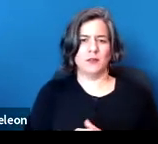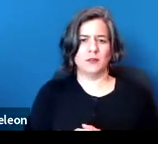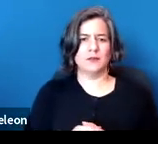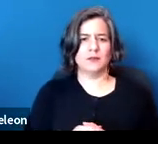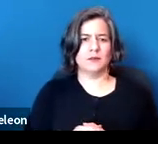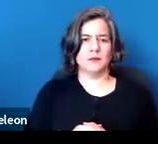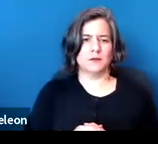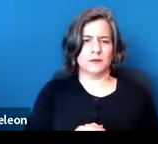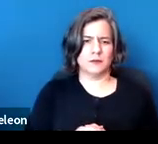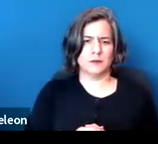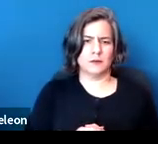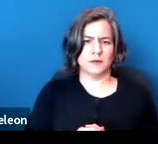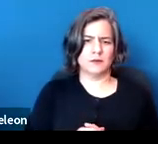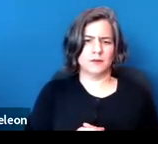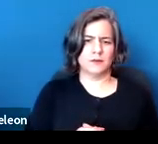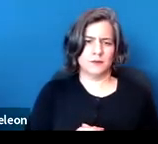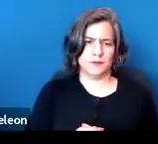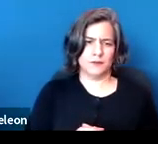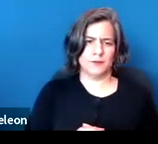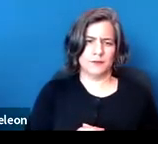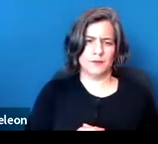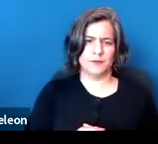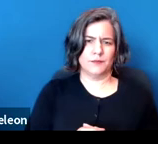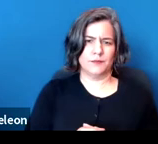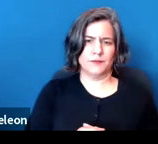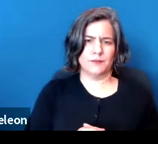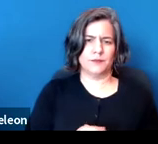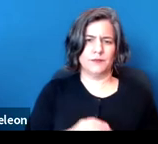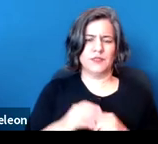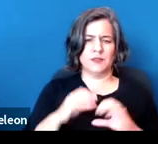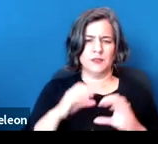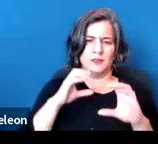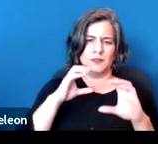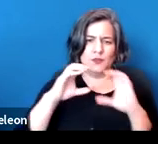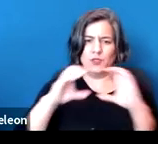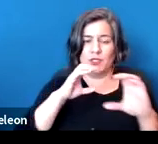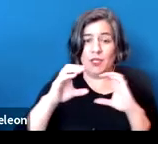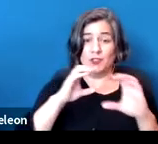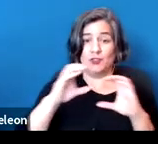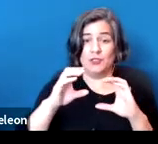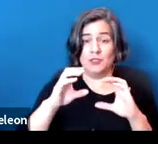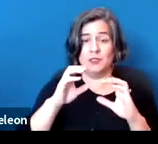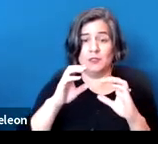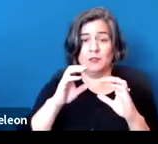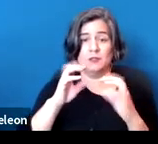that the interactions with the property manager or the landlord be by email or telephone